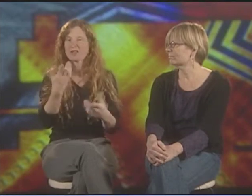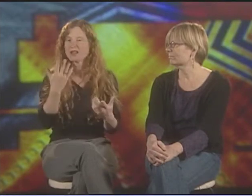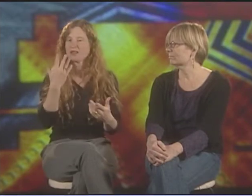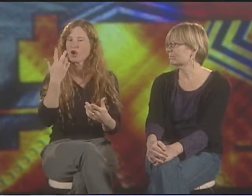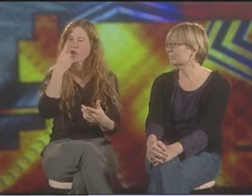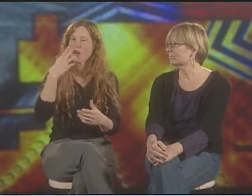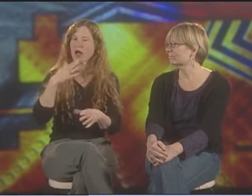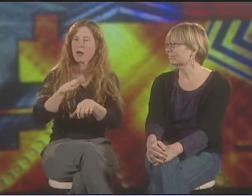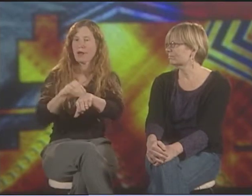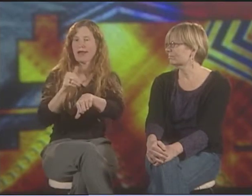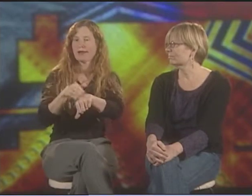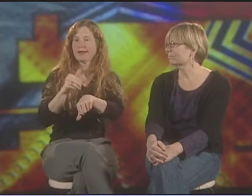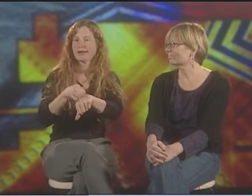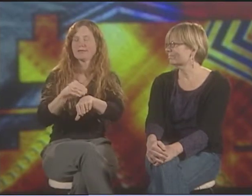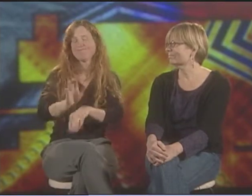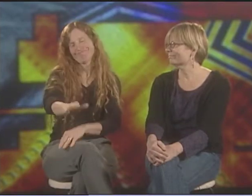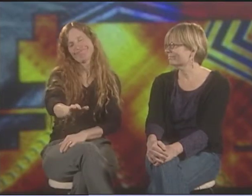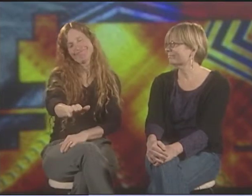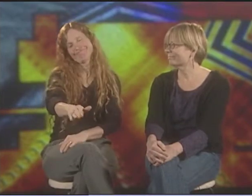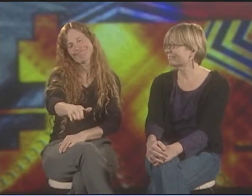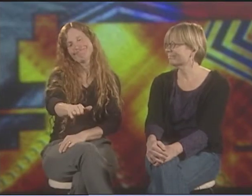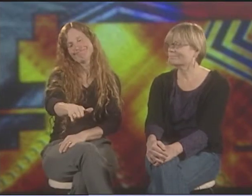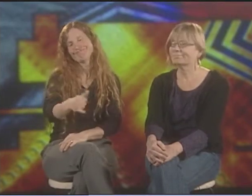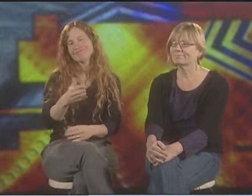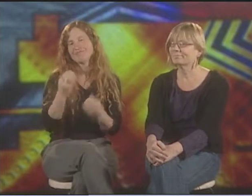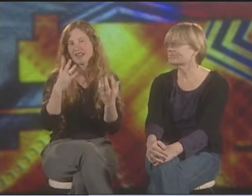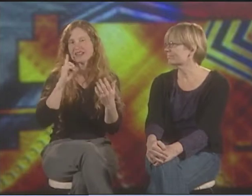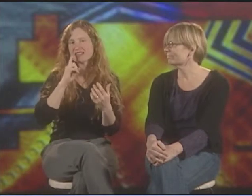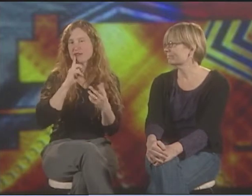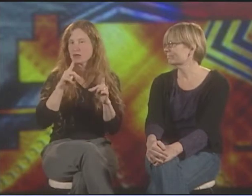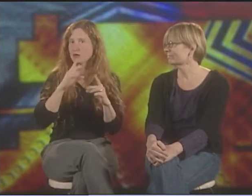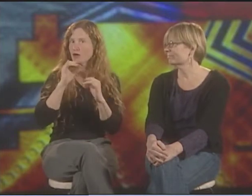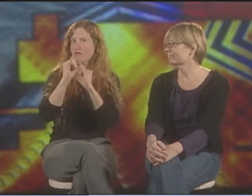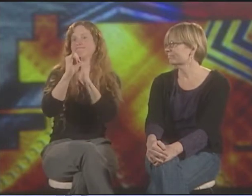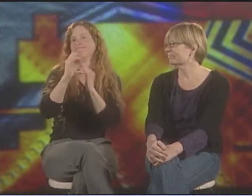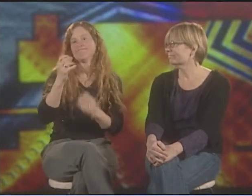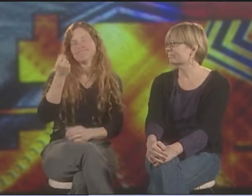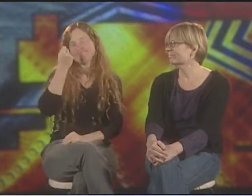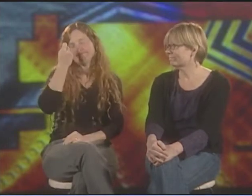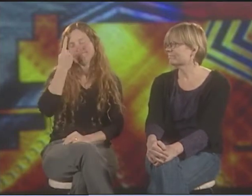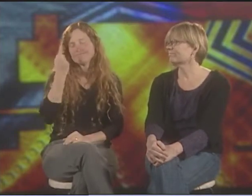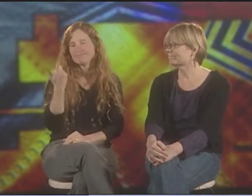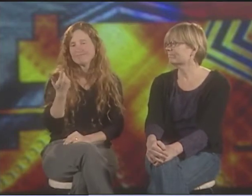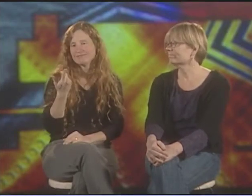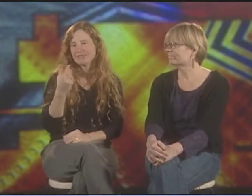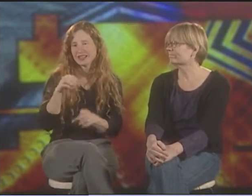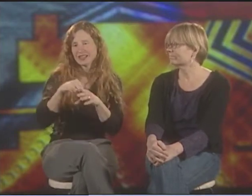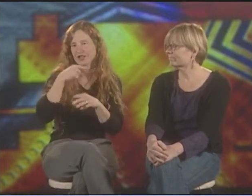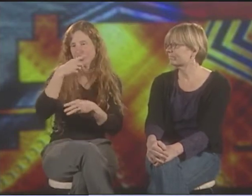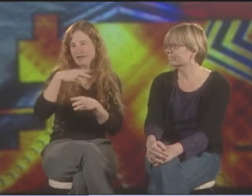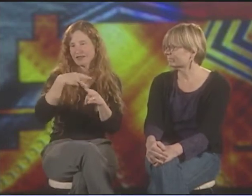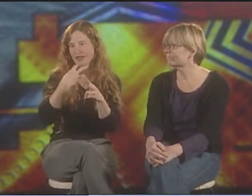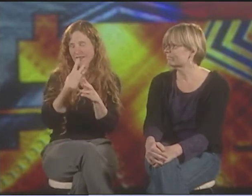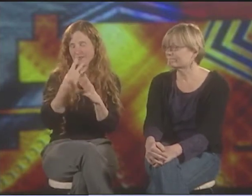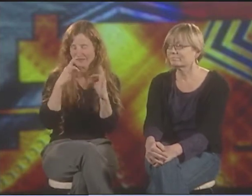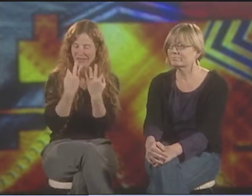AND SHE'S IN THE POSITION OF A DOG BECAUSE SHE'S BEING TREATED LIKE A BELOVED PET. A LOT OF PEOPLE LOOK AT THAT AND UNDERSTOOD IT RIGHT AWAY